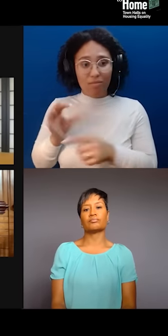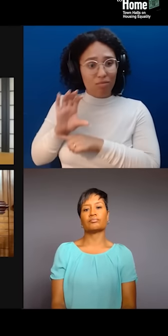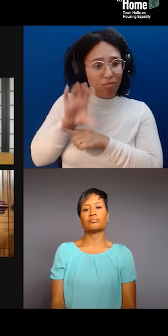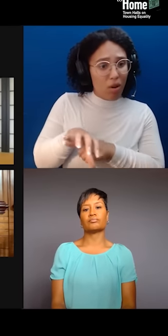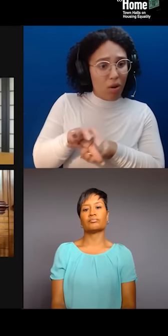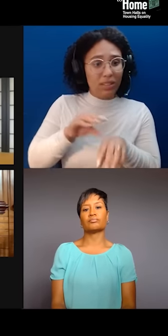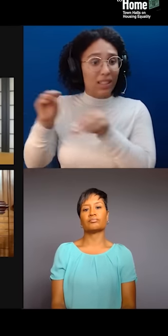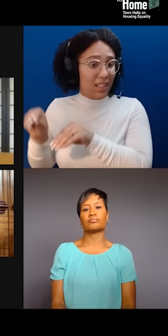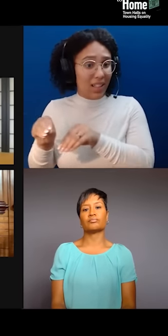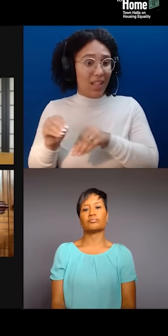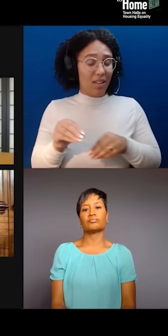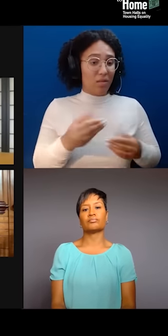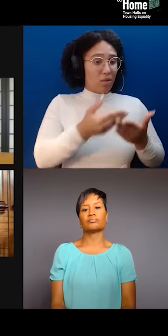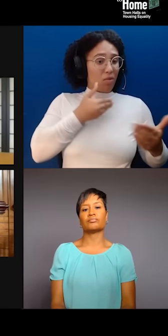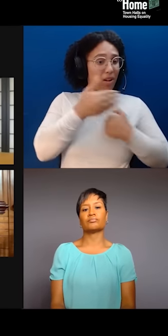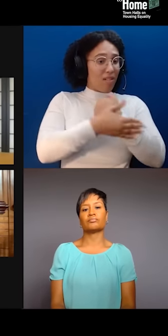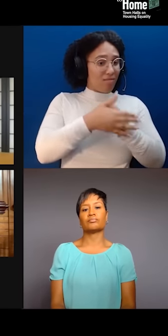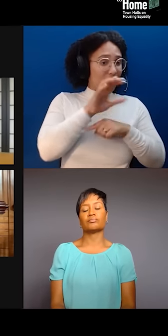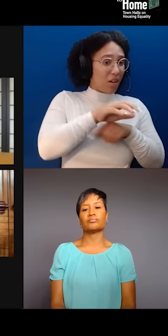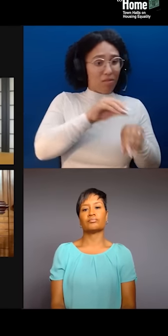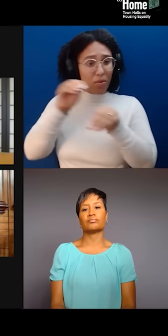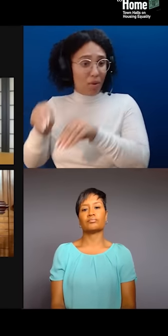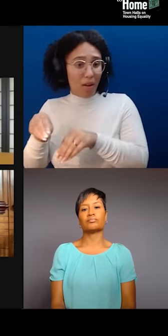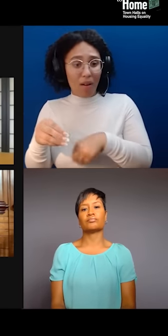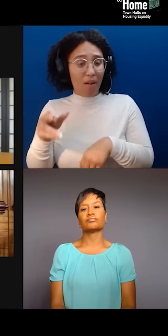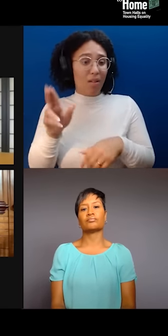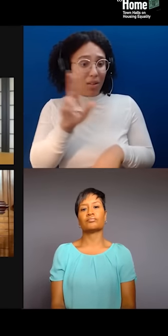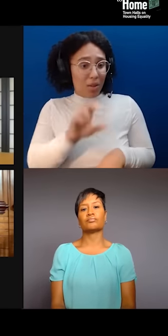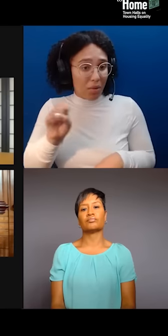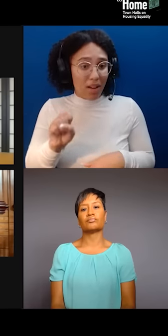as we know, enslaved people who have been the most impacted by that, right?